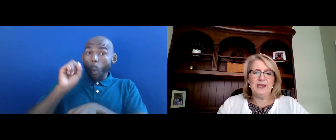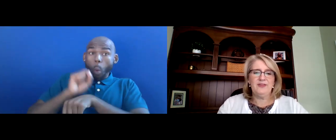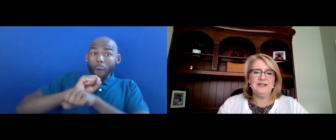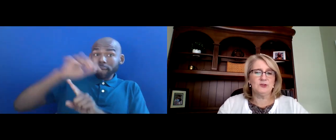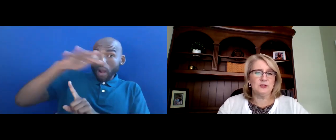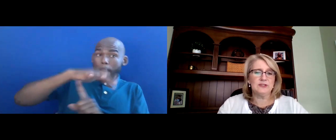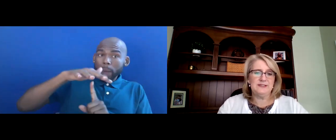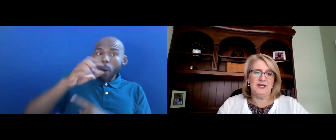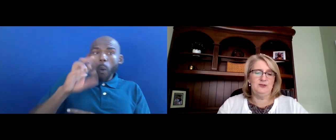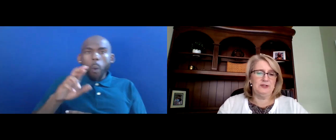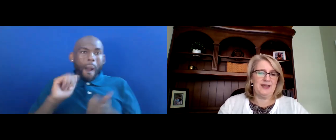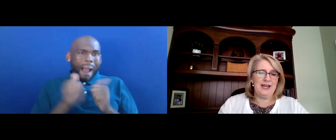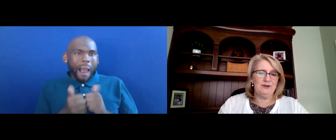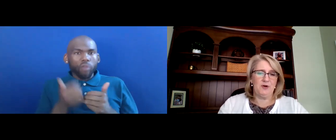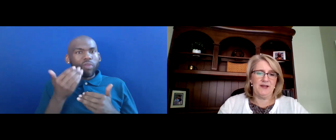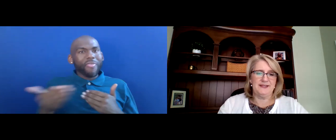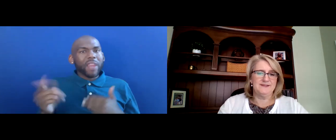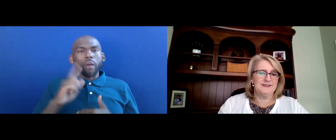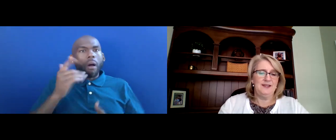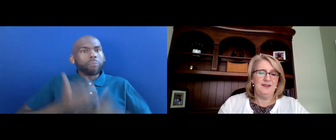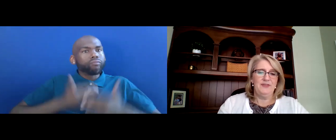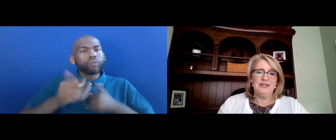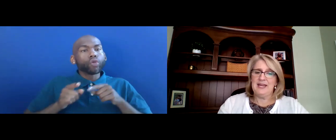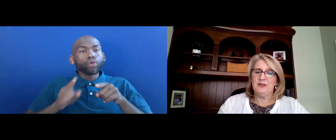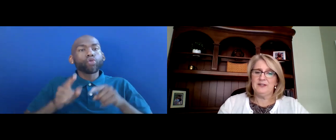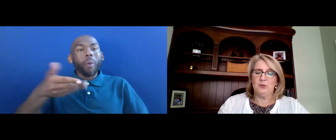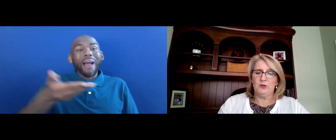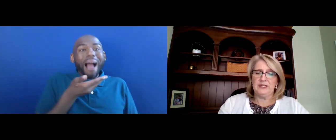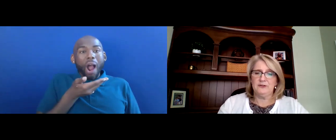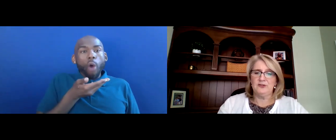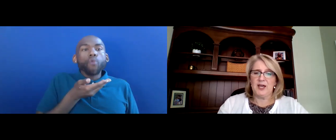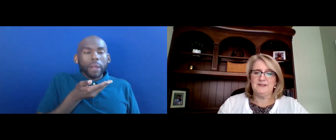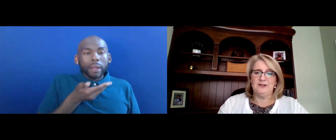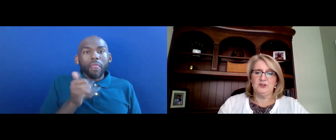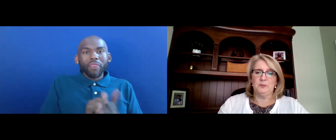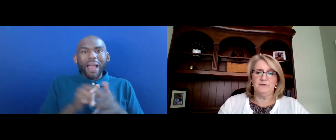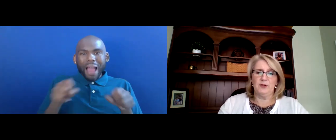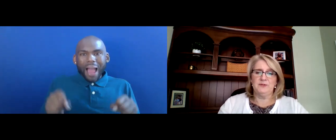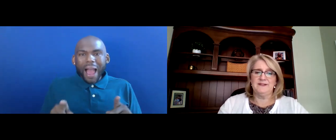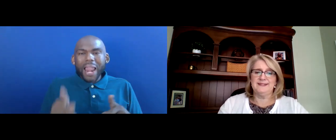WAY THINGS ARE USUALLY DONE DURING THE HIRING PROCESS THAT ENABLE AN EMPLOYEE OR JOB SEEKER TO PERFORM TO THE